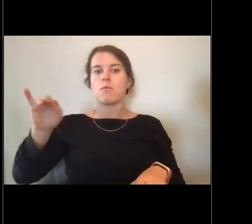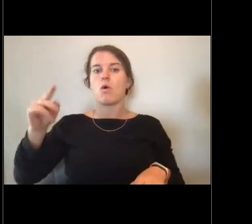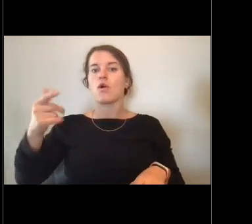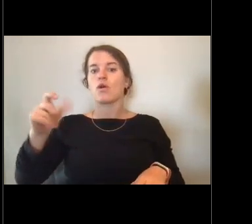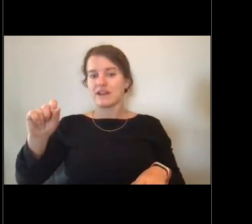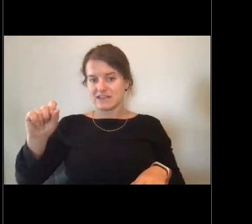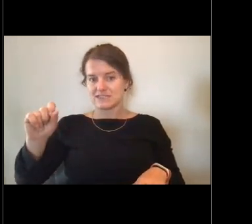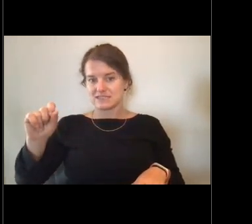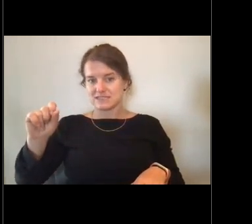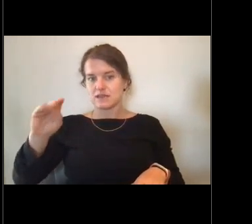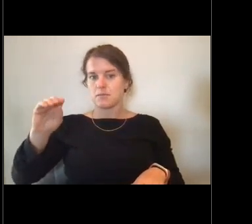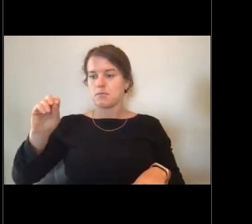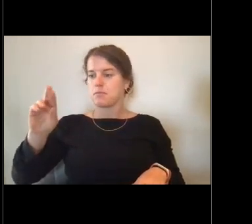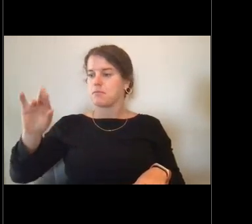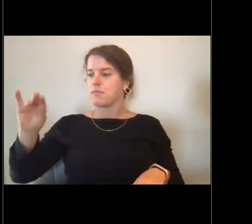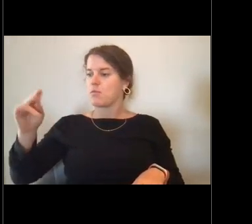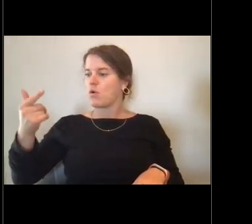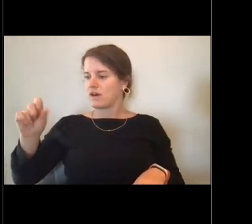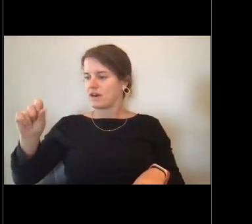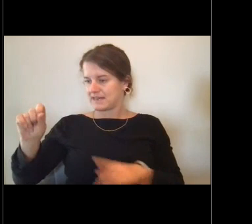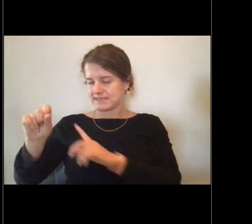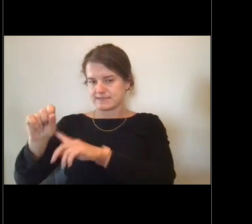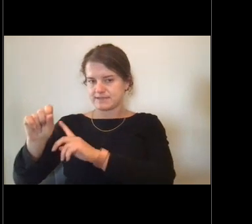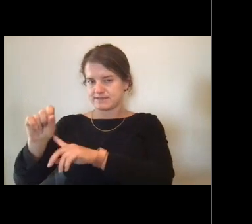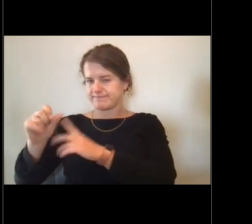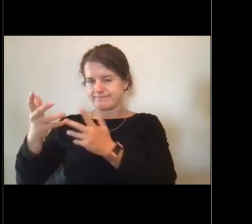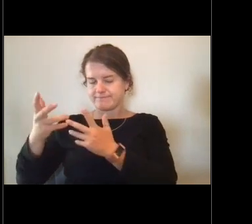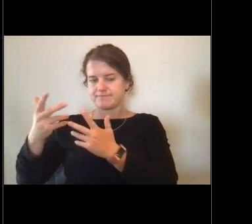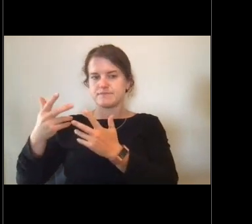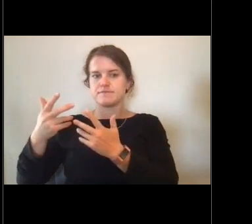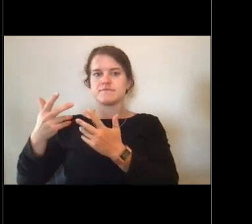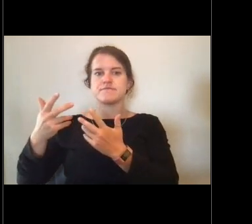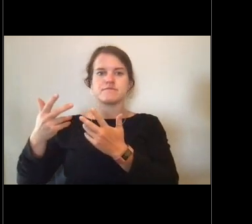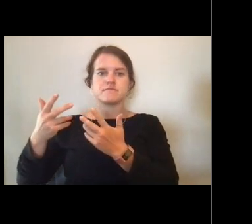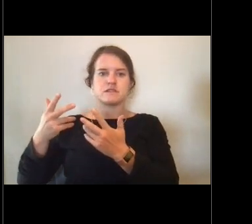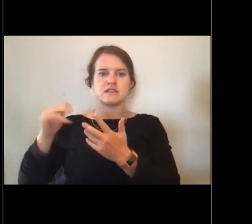When moorings are... Another way of talking about a mooring would be a buoy.